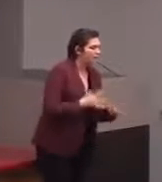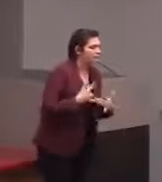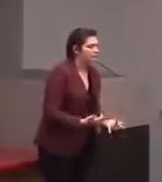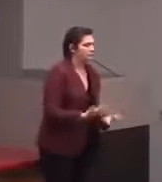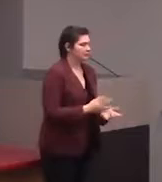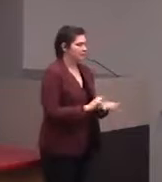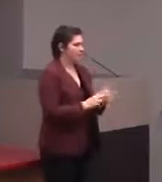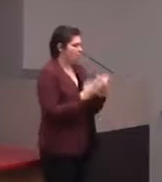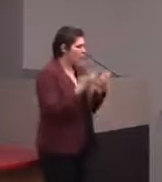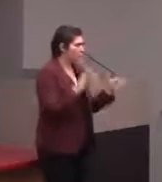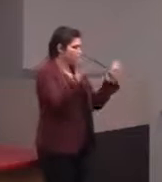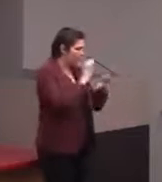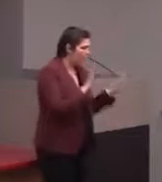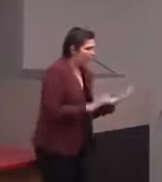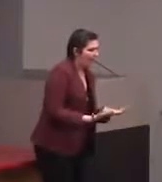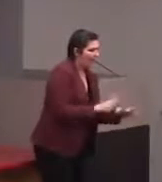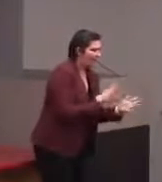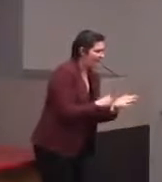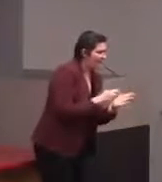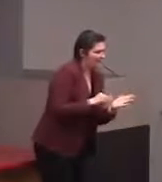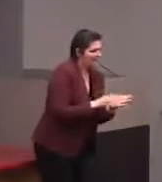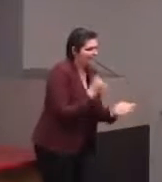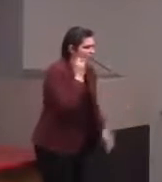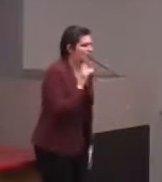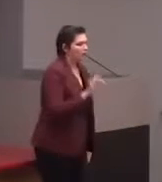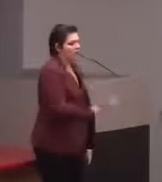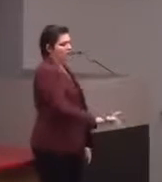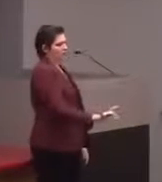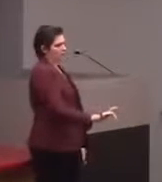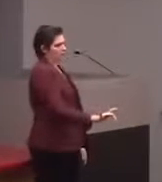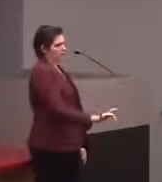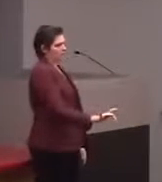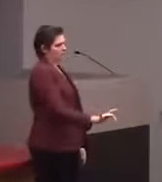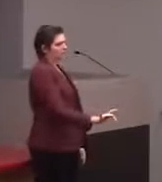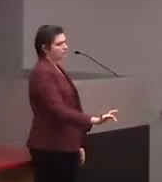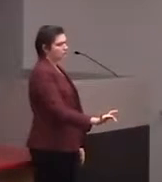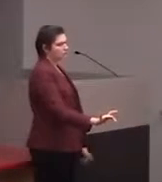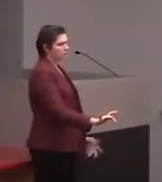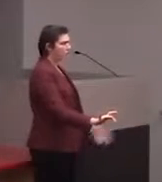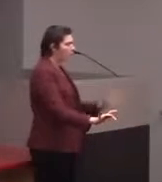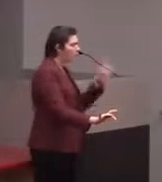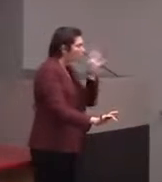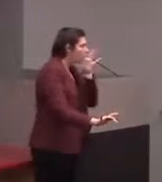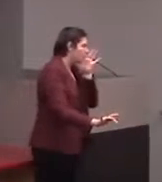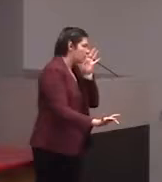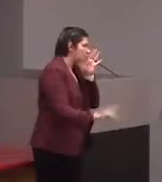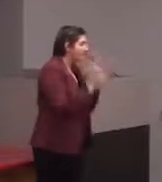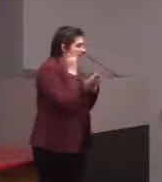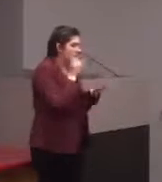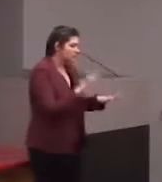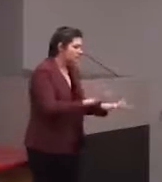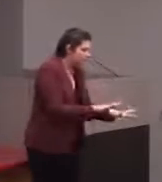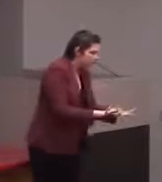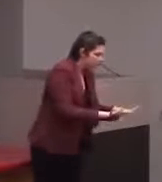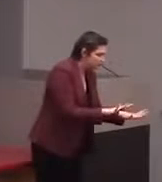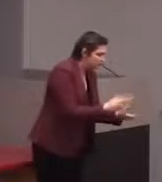And, in this case, if you touch it with one hand, with one finger, it will talk, but if you touch it with two hands, it's gonna shut up.